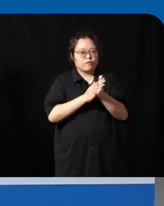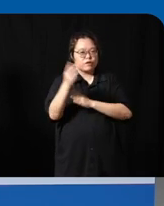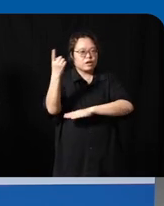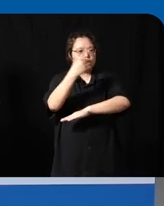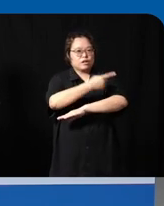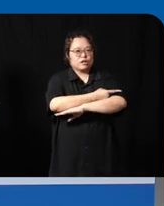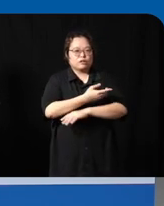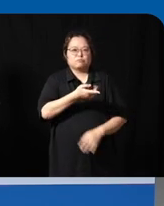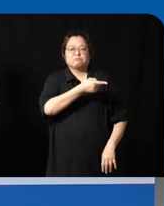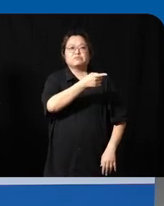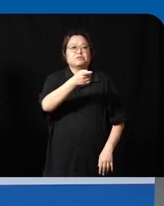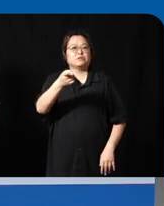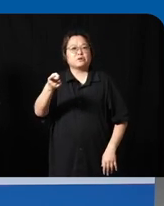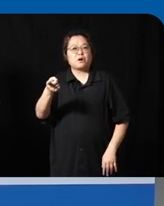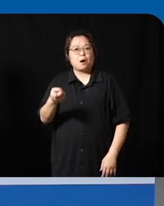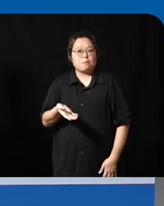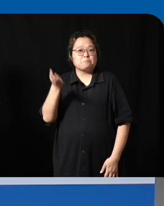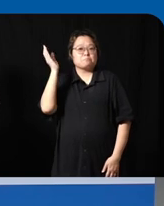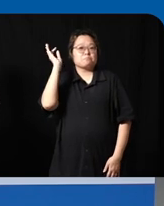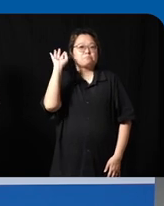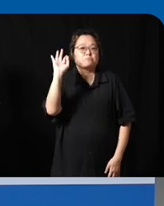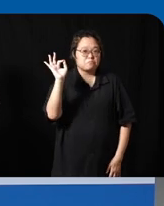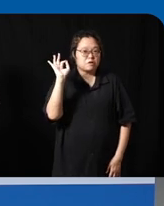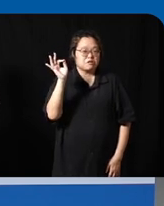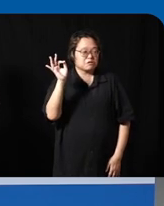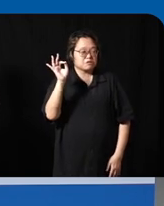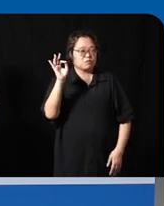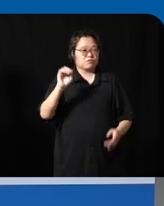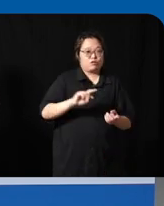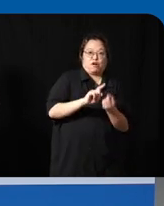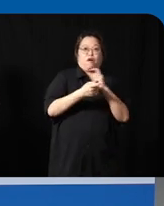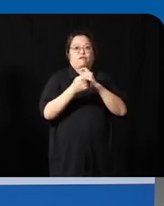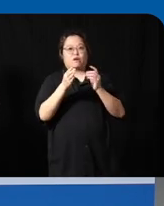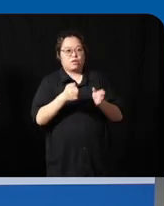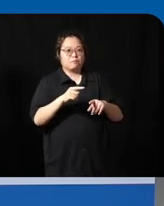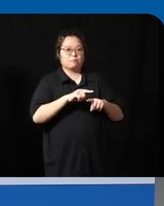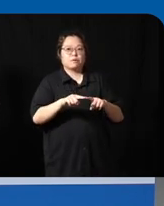to the converted my question to you is how do we get this out there into